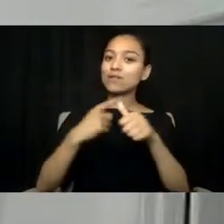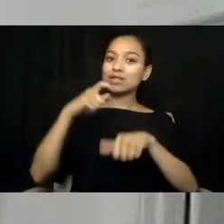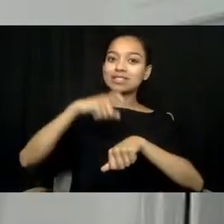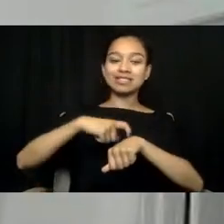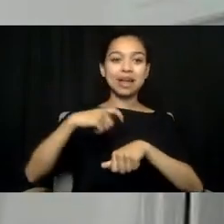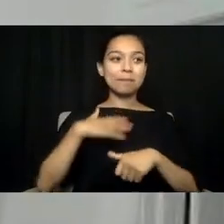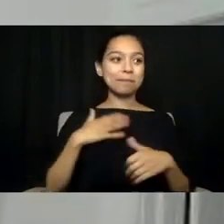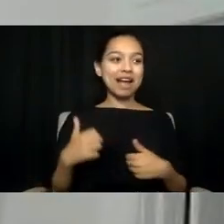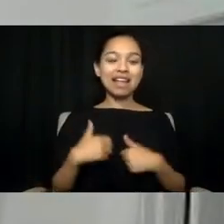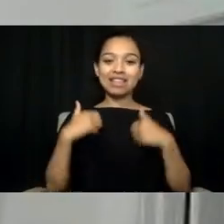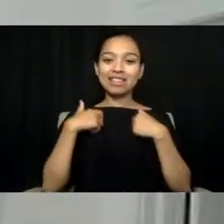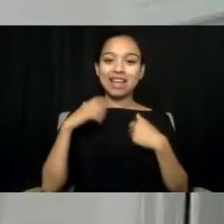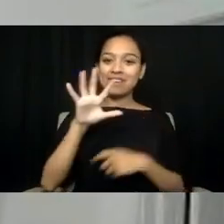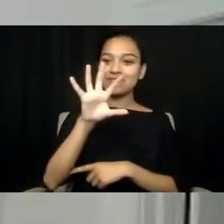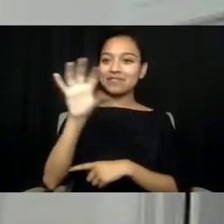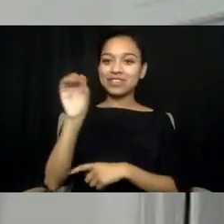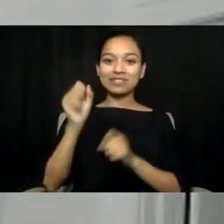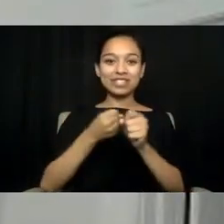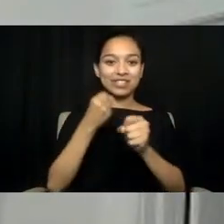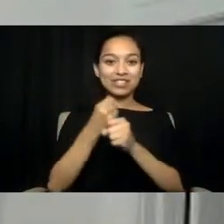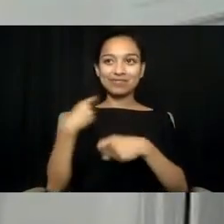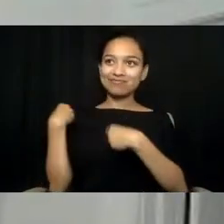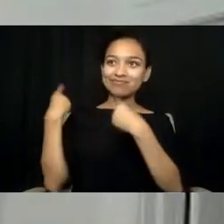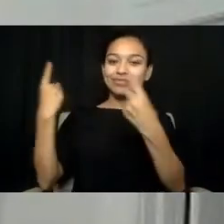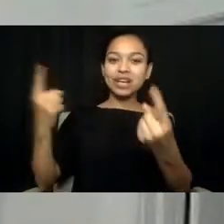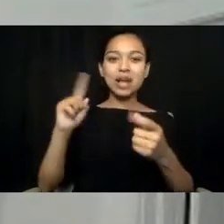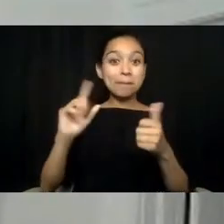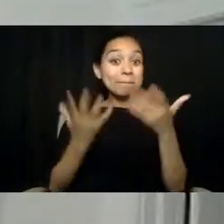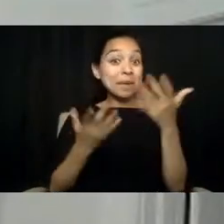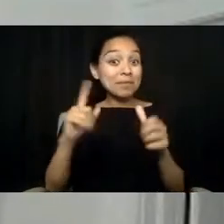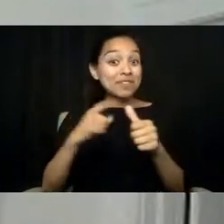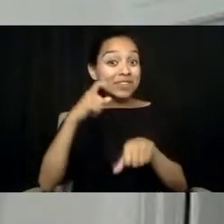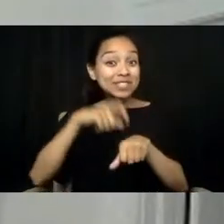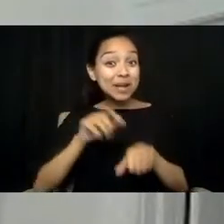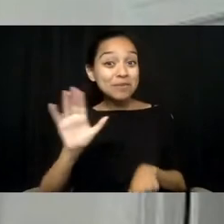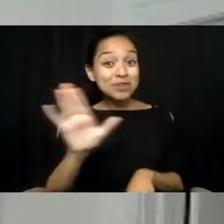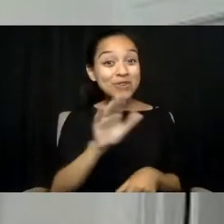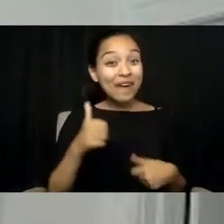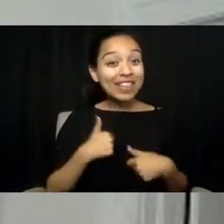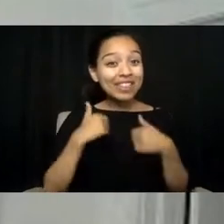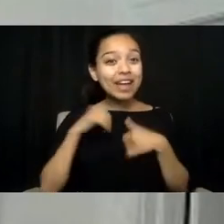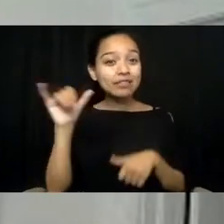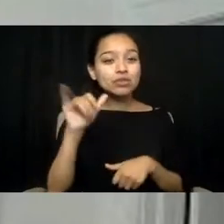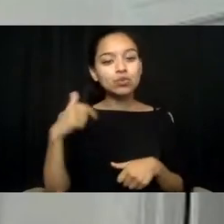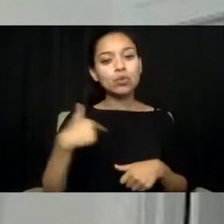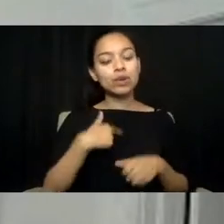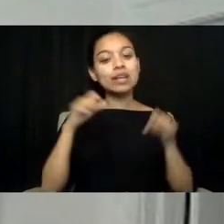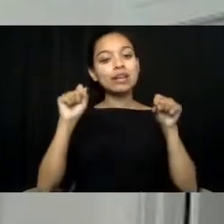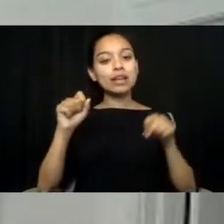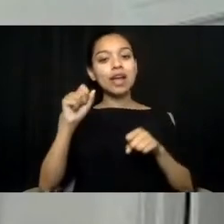and maybe the first time in yours too. We get to rebuild this crisis system.